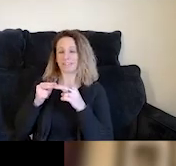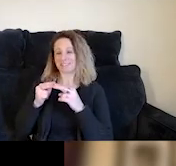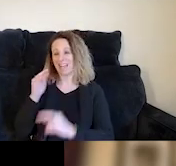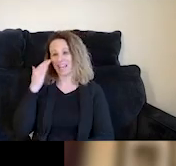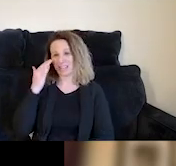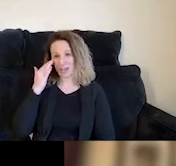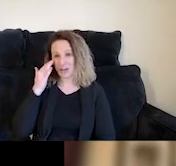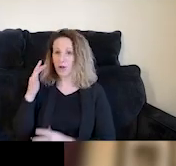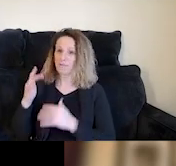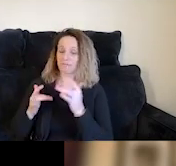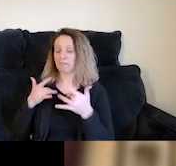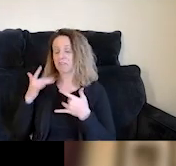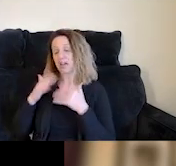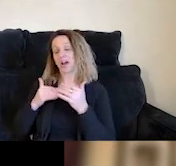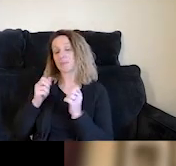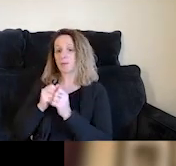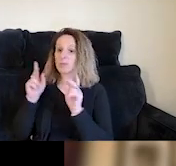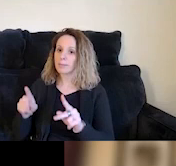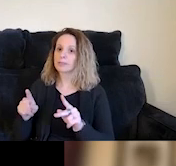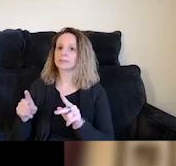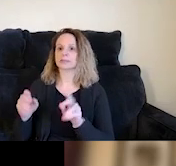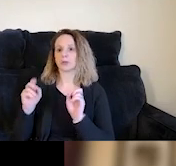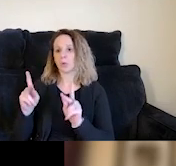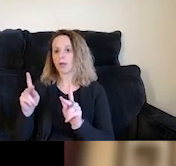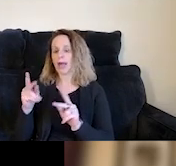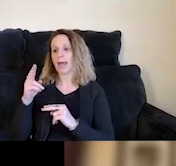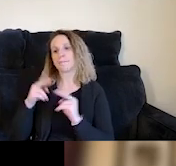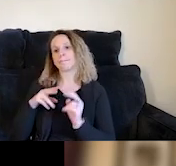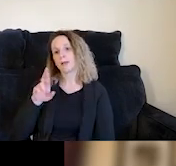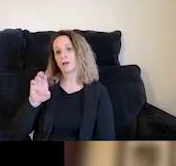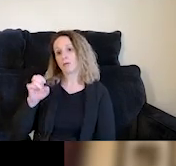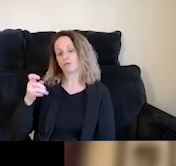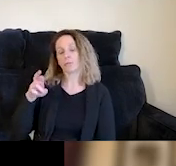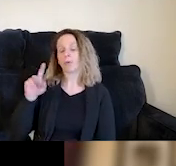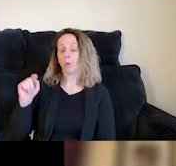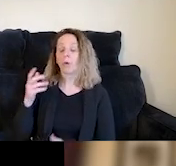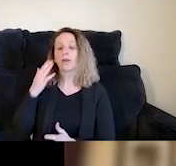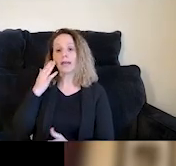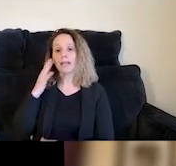in any system-based kind of service provision. You need to build rapport and build trust with someone. But with TAY specifically